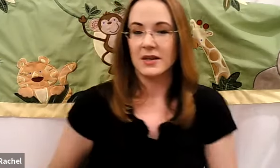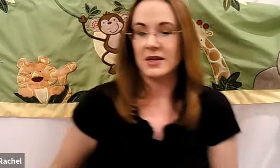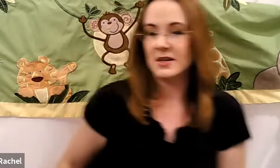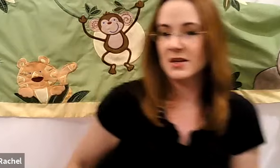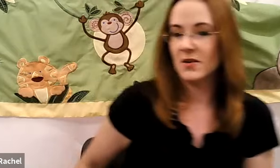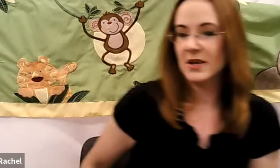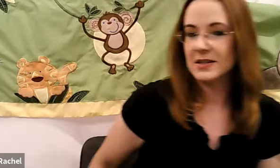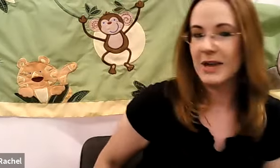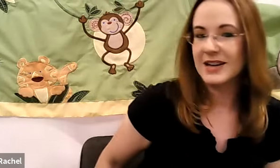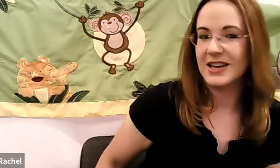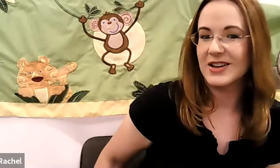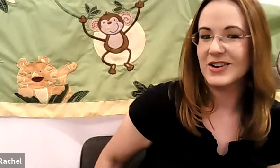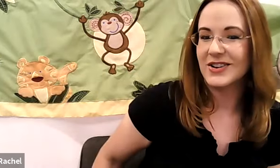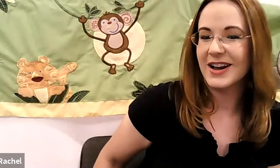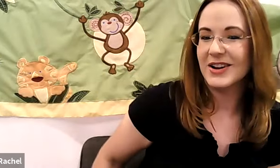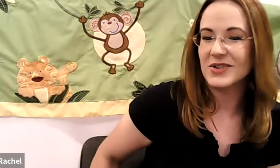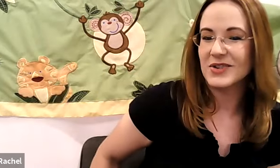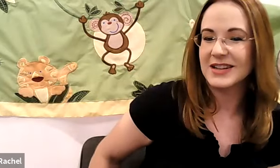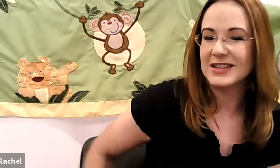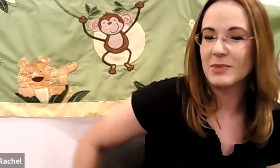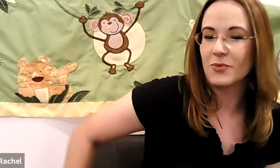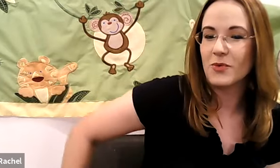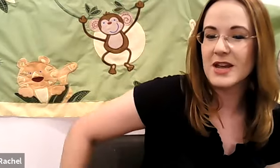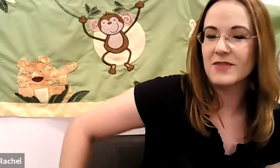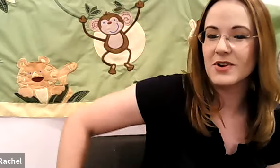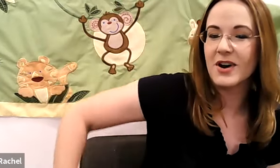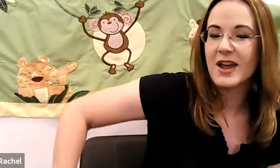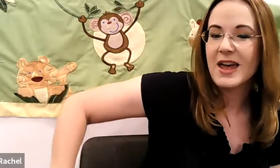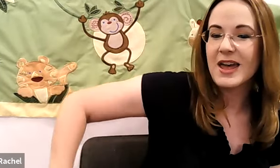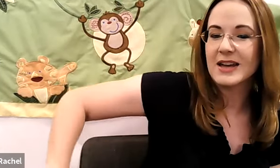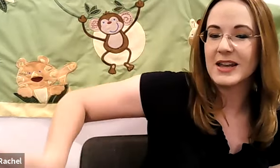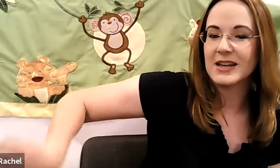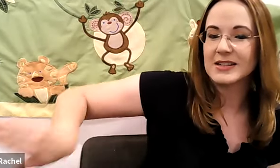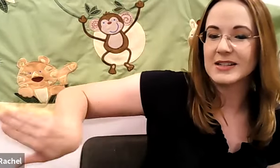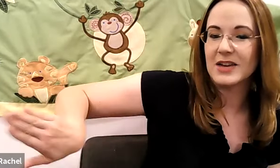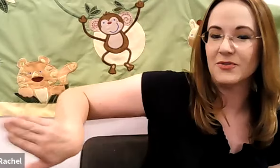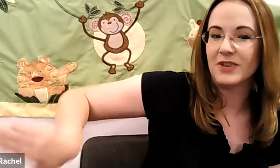Rachel: Here is my tail. I know you can't see it, but wave your hand like it's a tail fin.